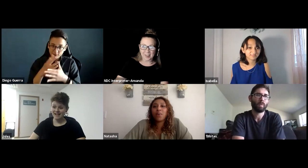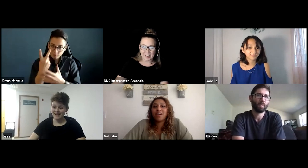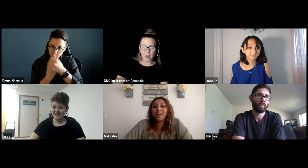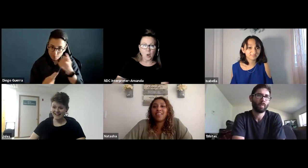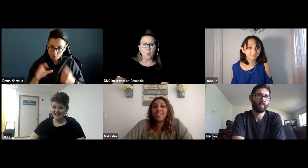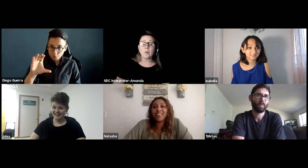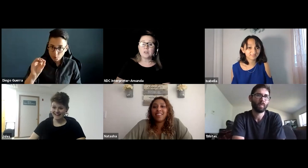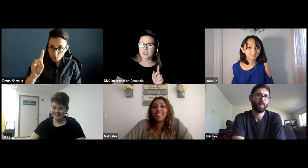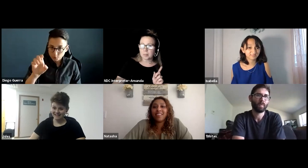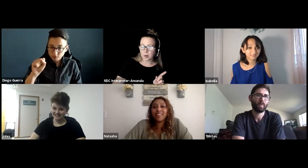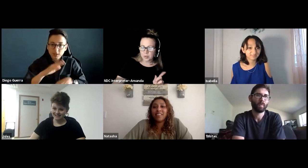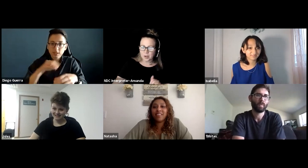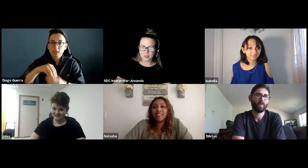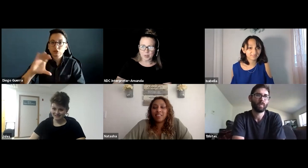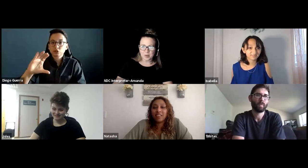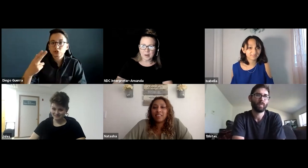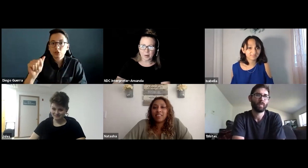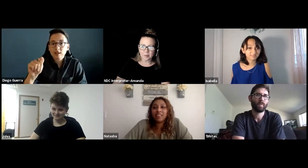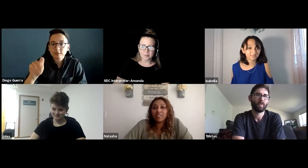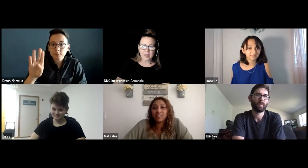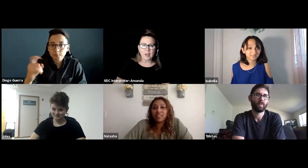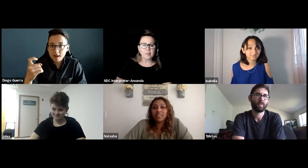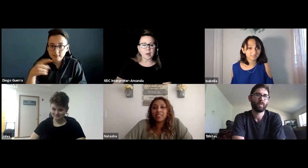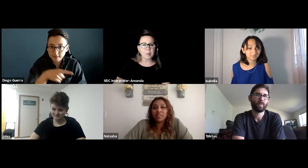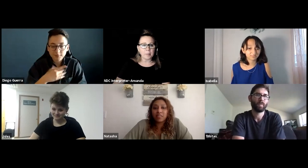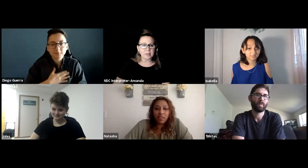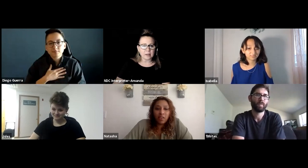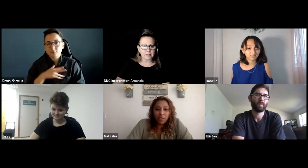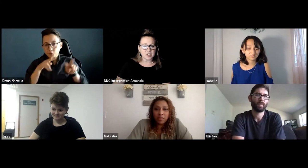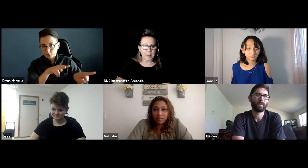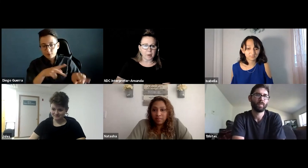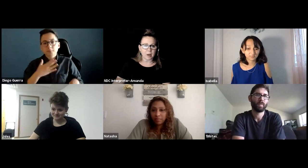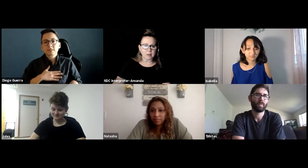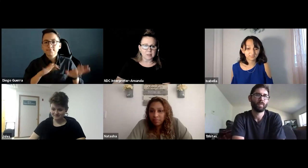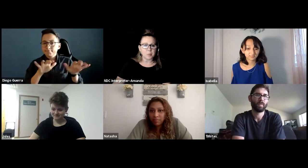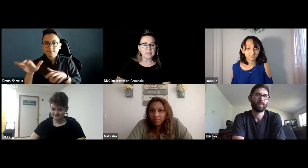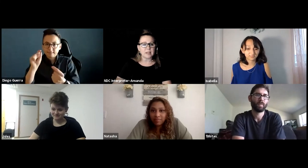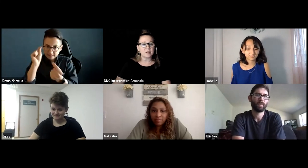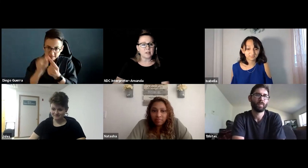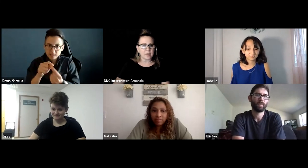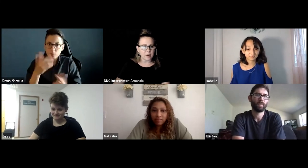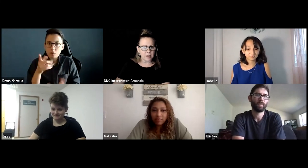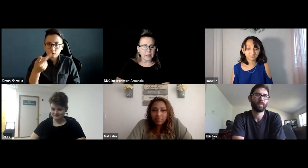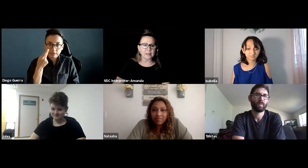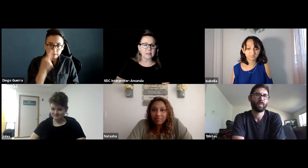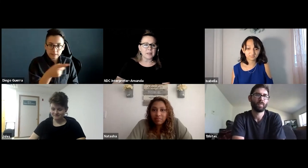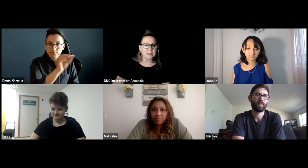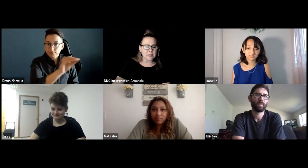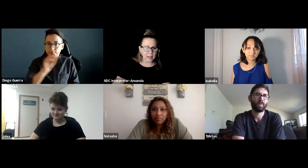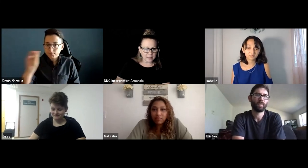We will share both codes with you now. That will be populated in the chat box so please take a look there, get them exactly